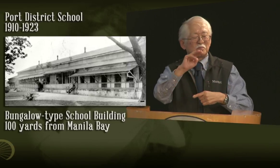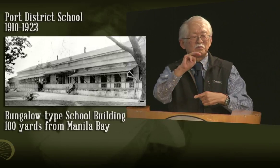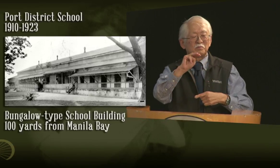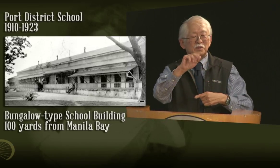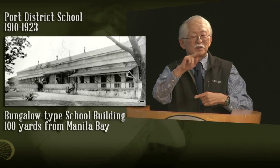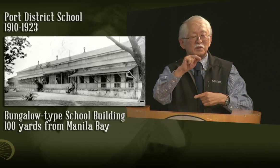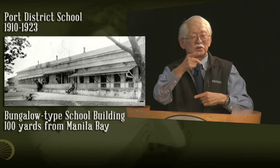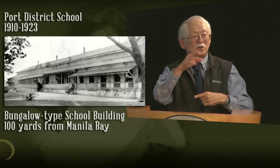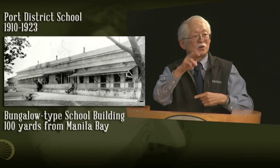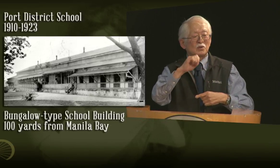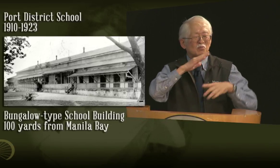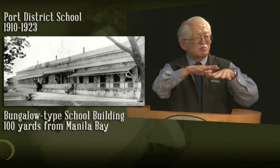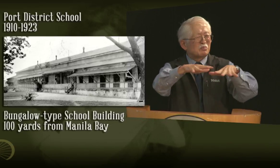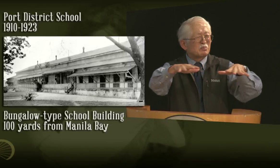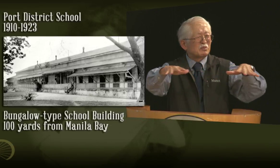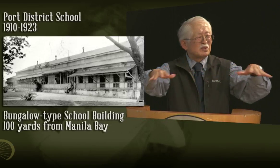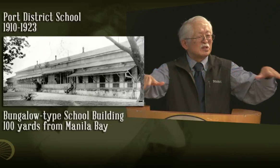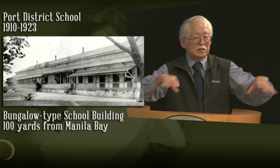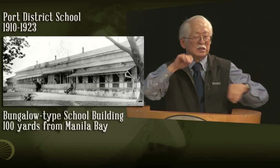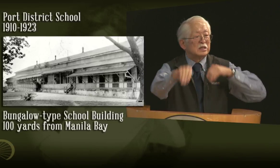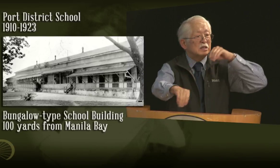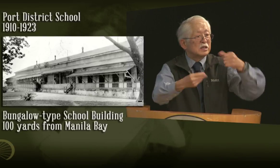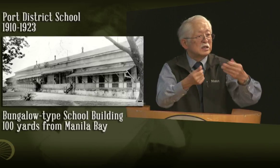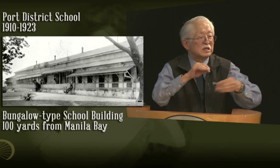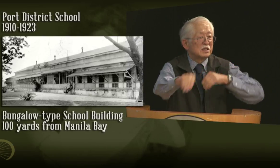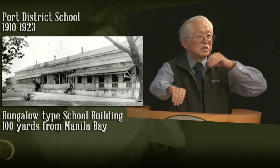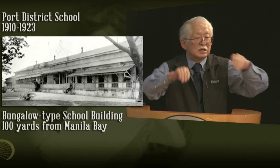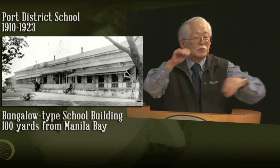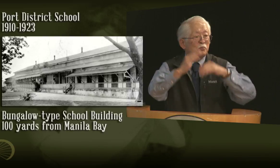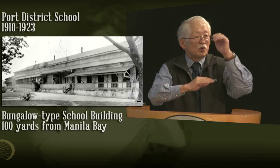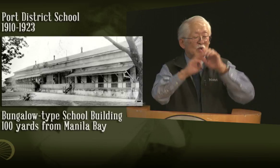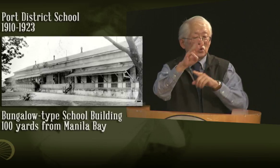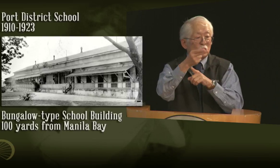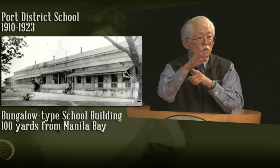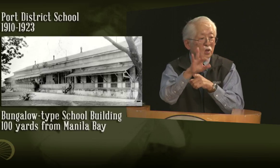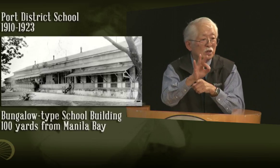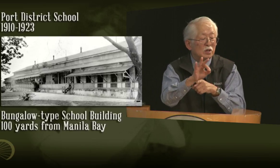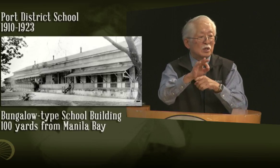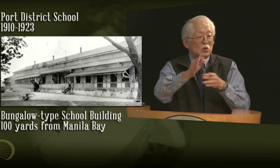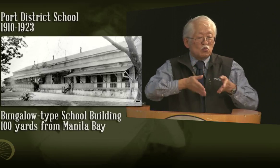and they moved to an area that was full of mangroves,